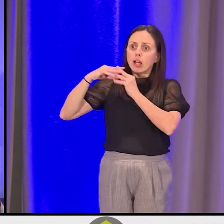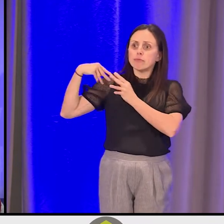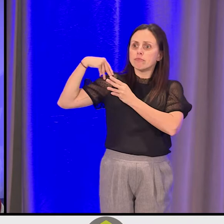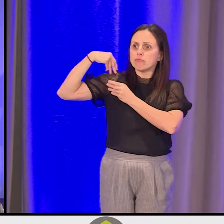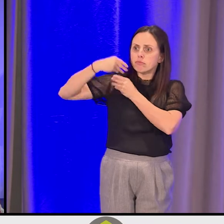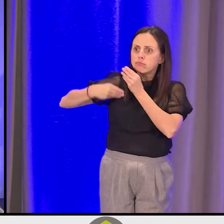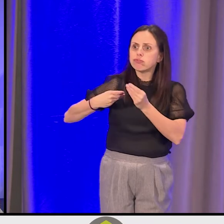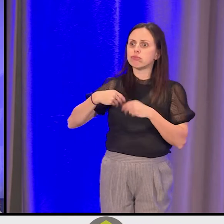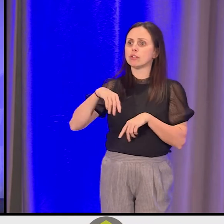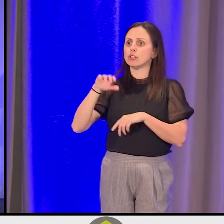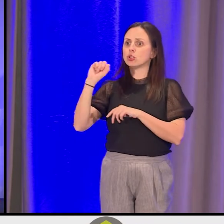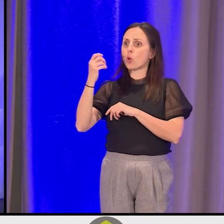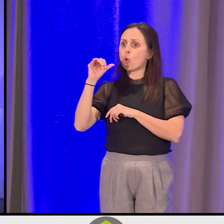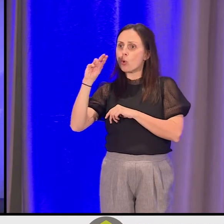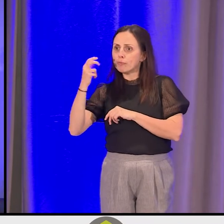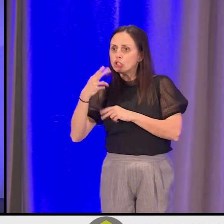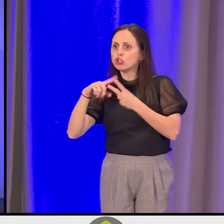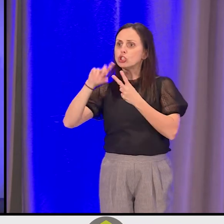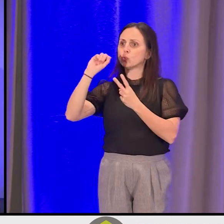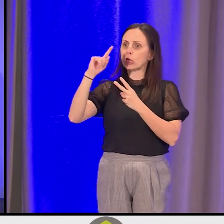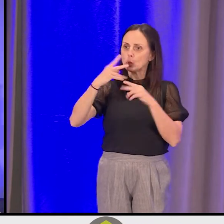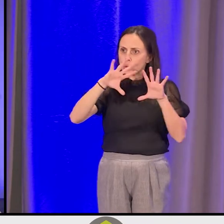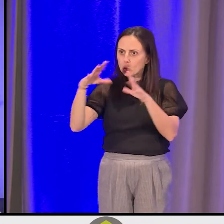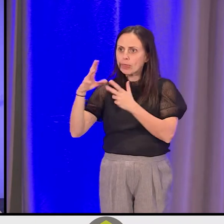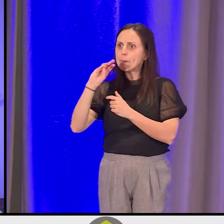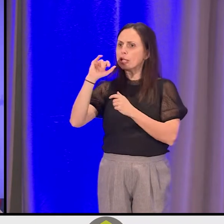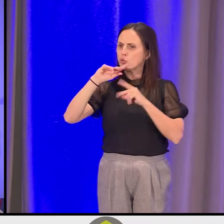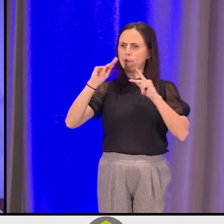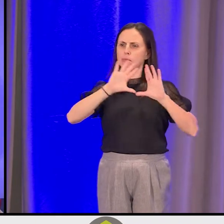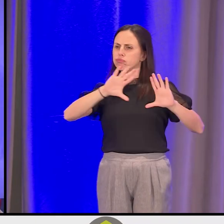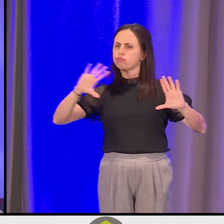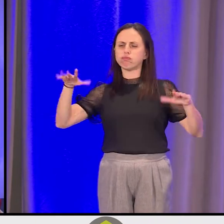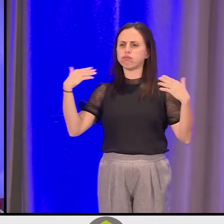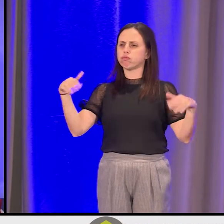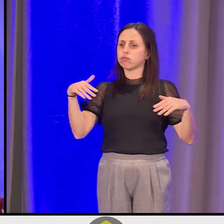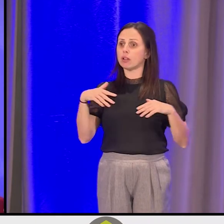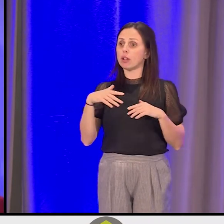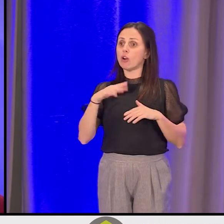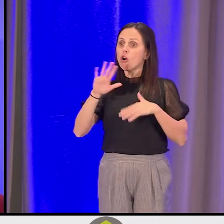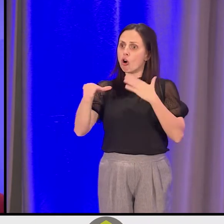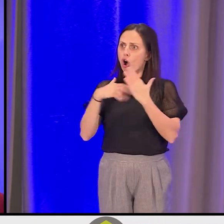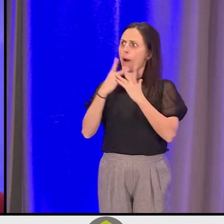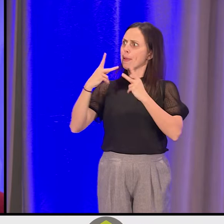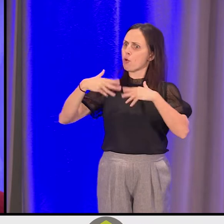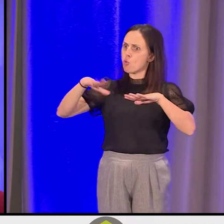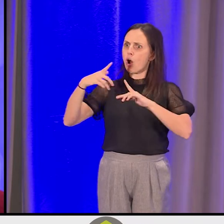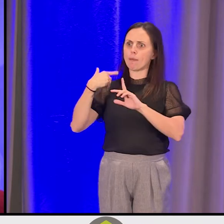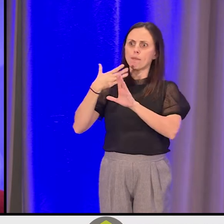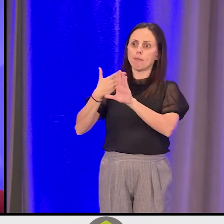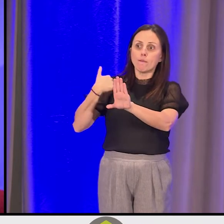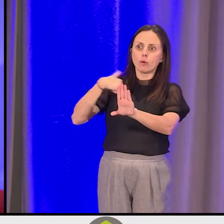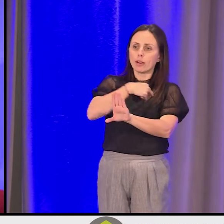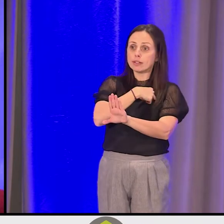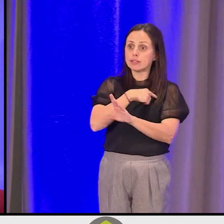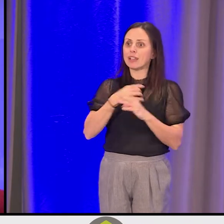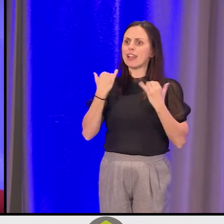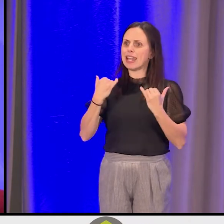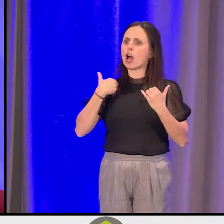for the Sḵwx̱wú7mesh (Squamish), the səl̓ílwətaʔɬ (Tsleil-Waututh), the xʷməθkʷəy̓əm (Musqueam) people and those that have walked here before. And Shawn said we're going to walk very gently,